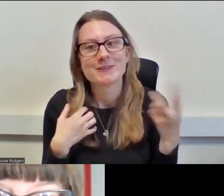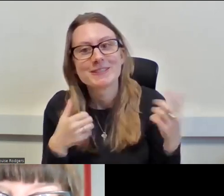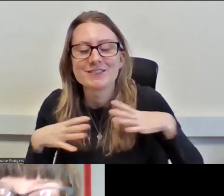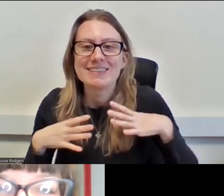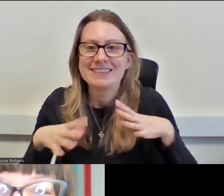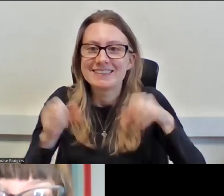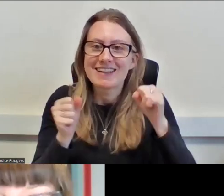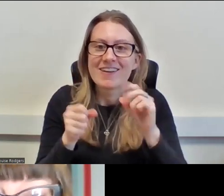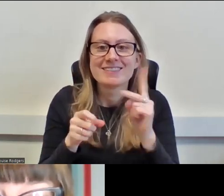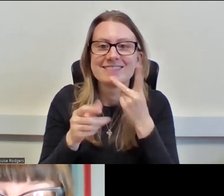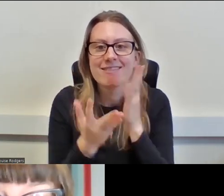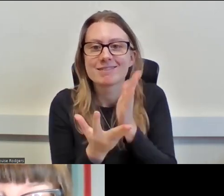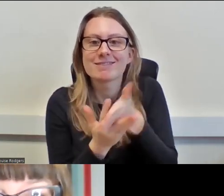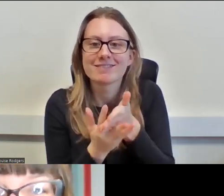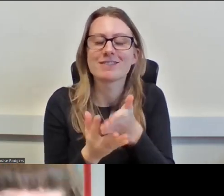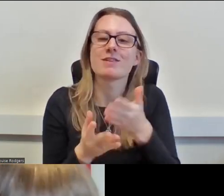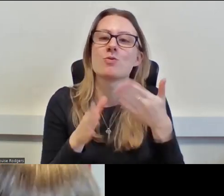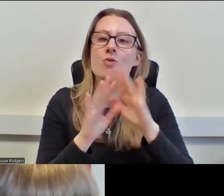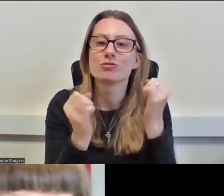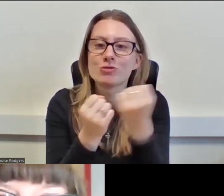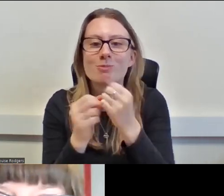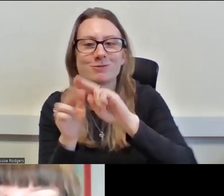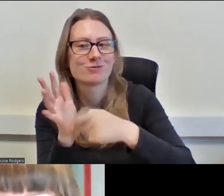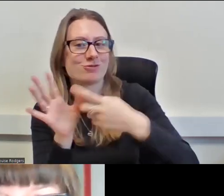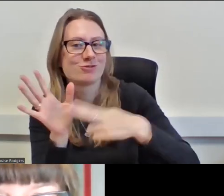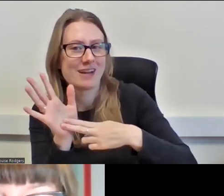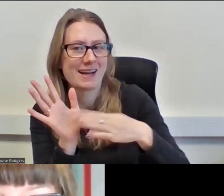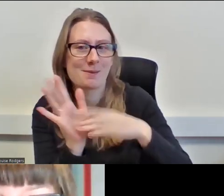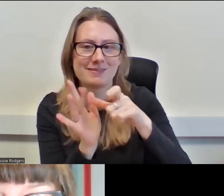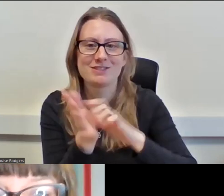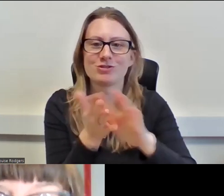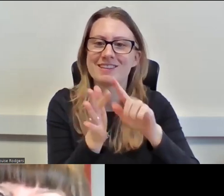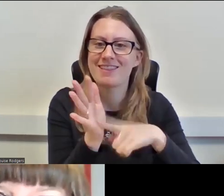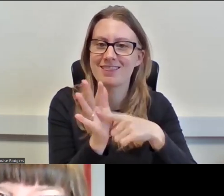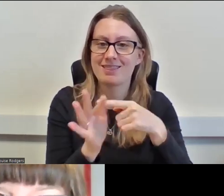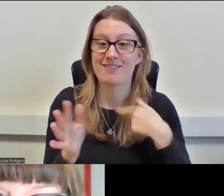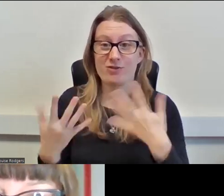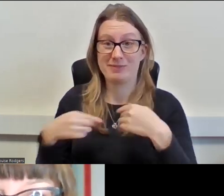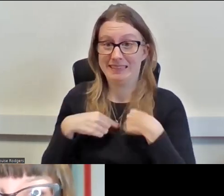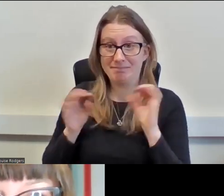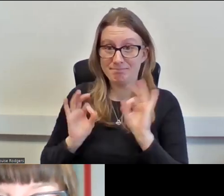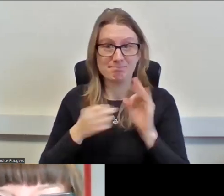our workshop with Fran and Michelle. So, nothing else from me, over to them. Enjoy!